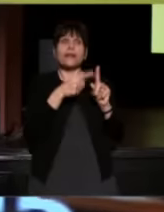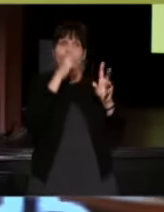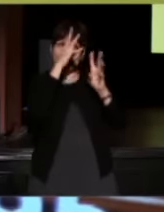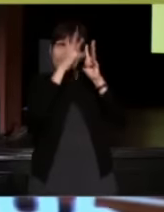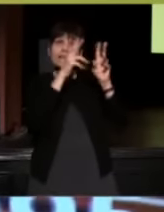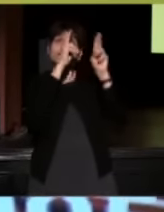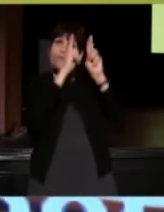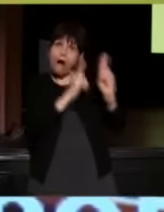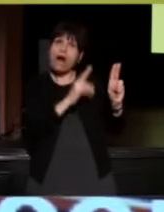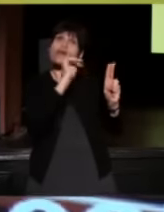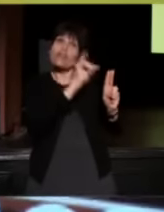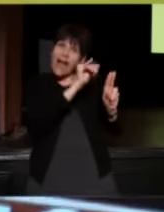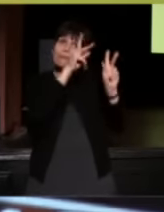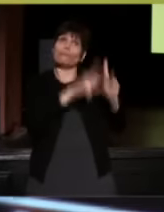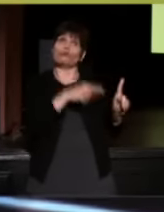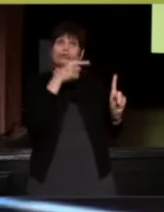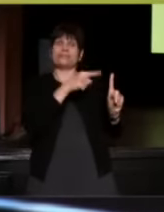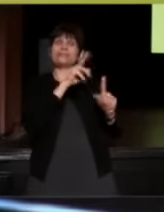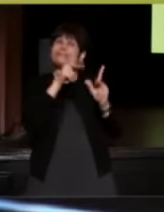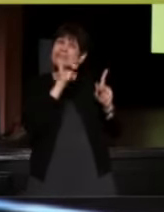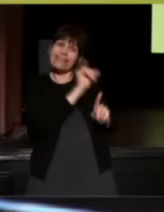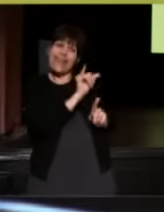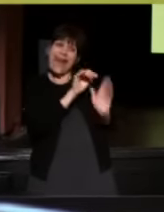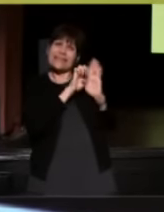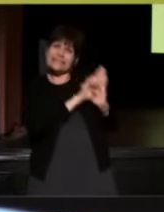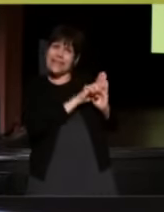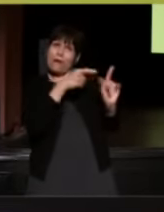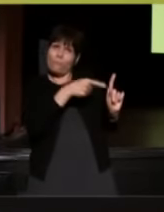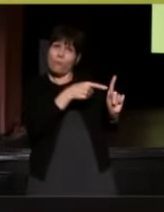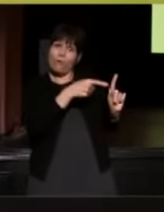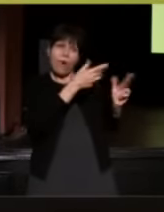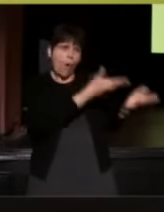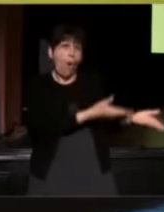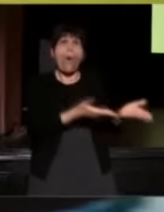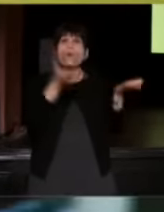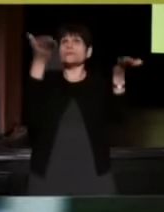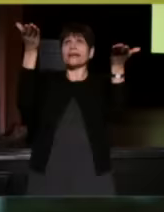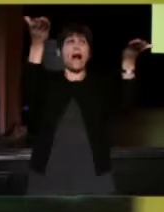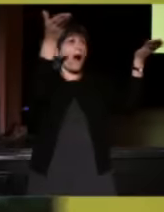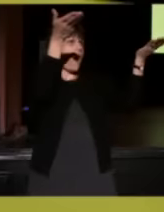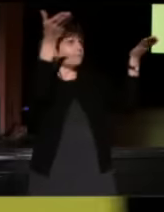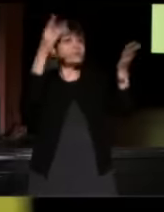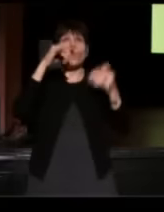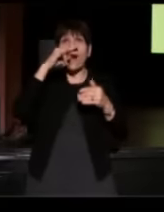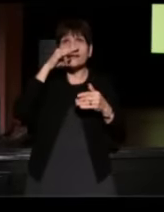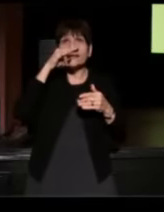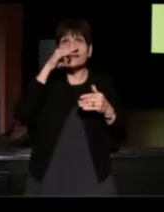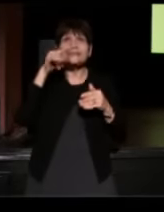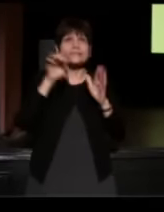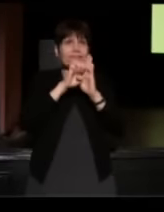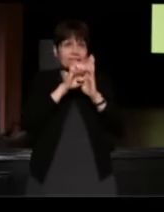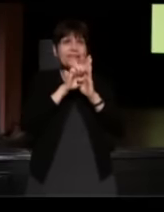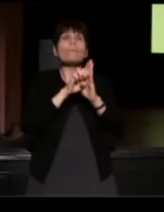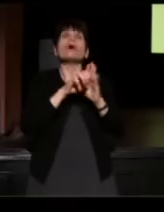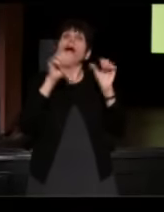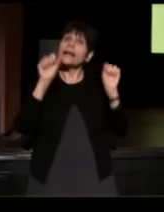and is the kind of person we should be holding up to our kids As examples of who they can and should grow up to become